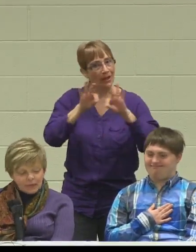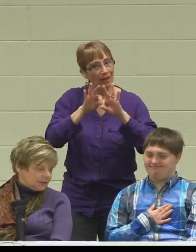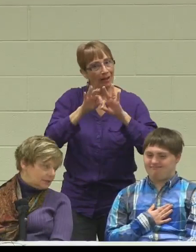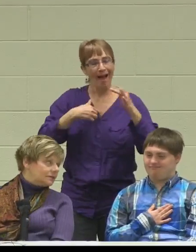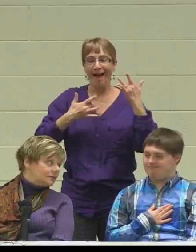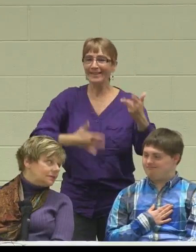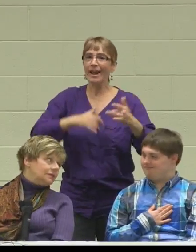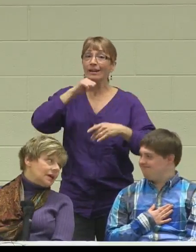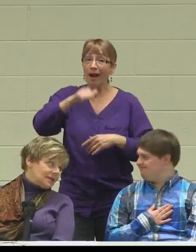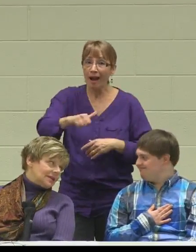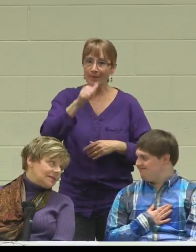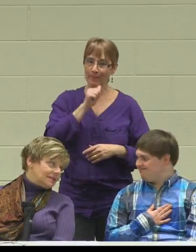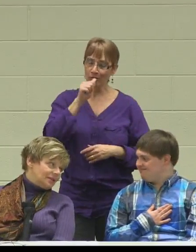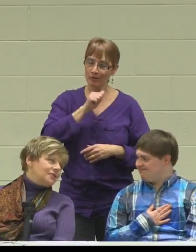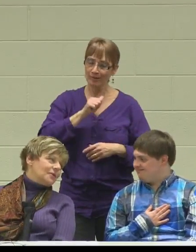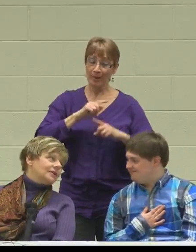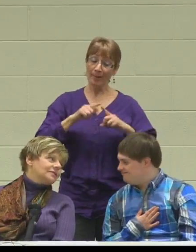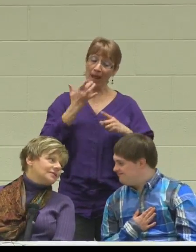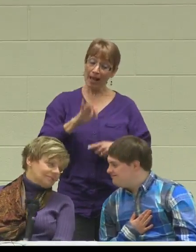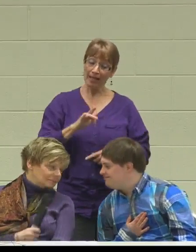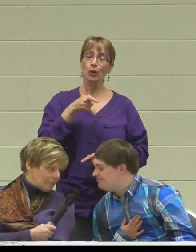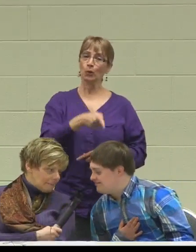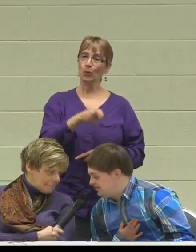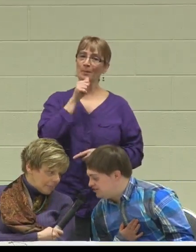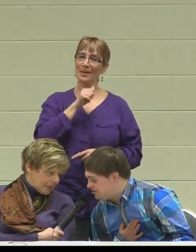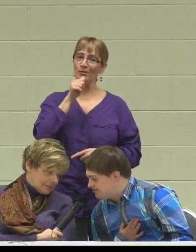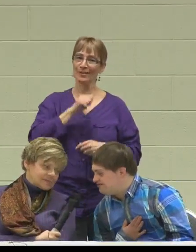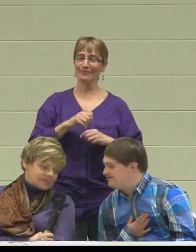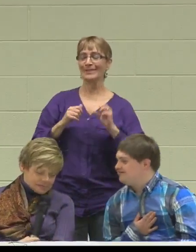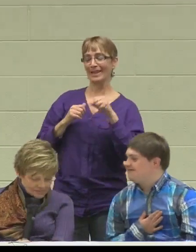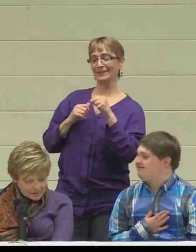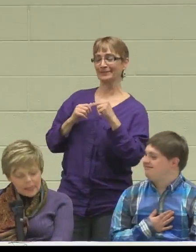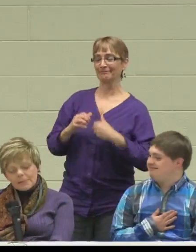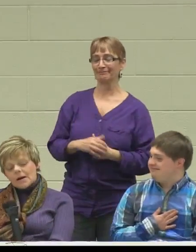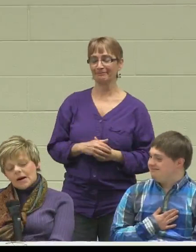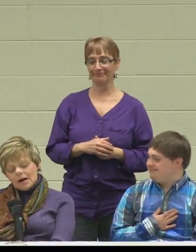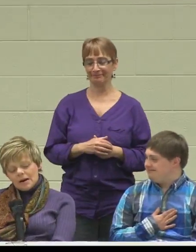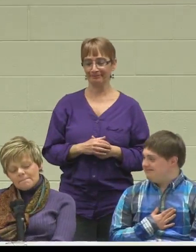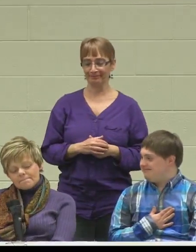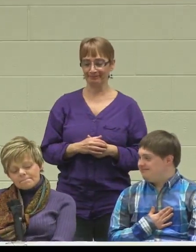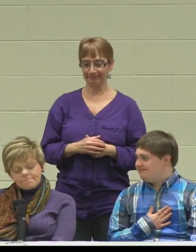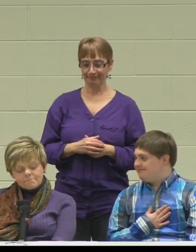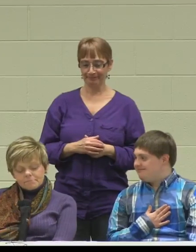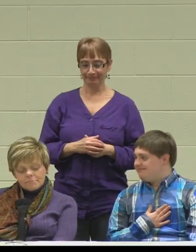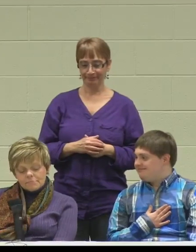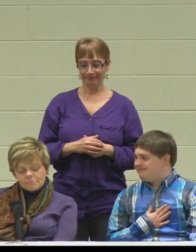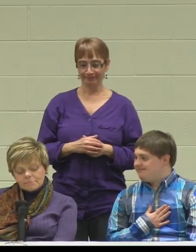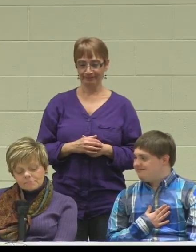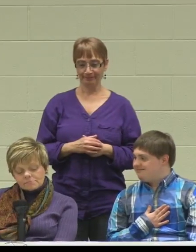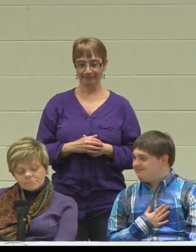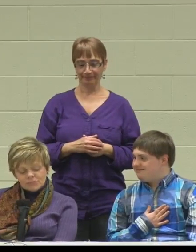But luckily you are. "Yes." [Laugh ]